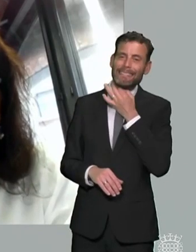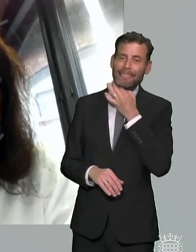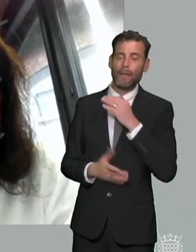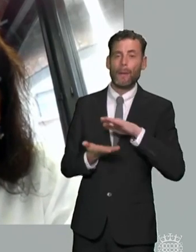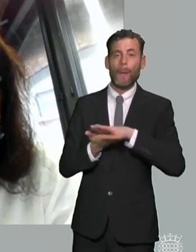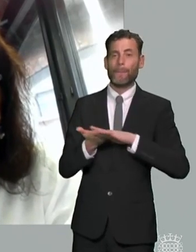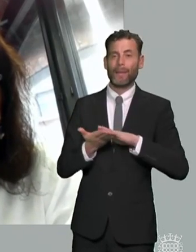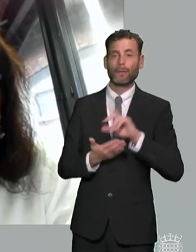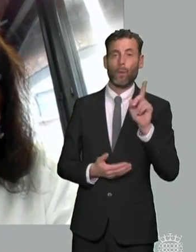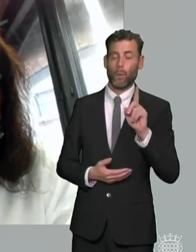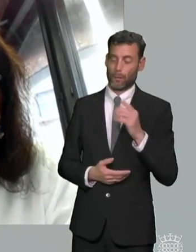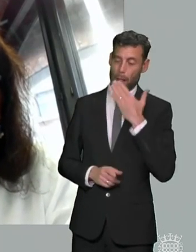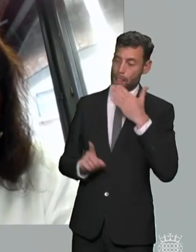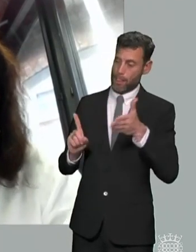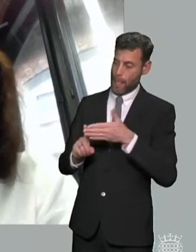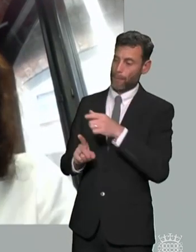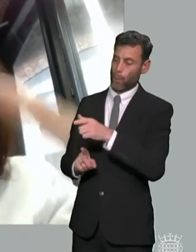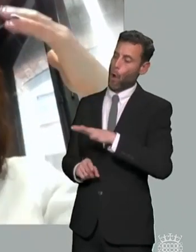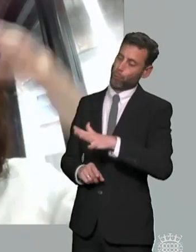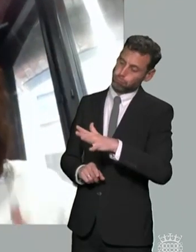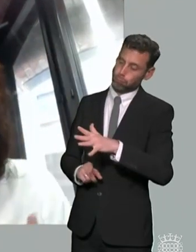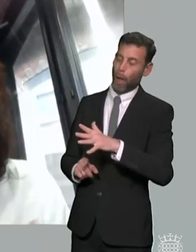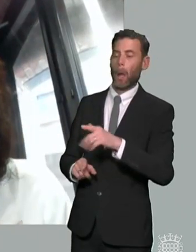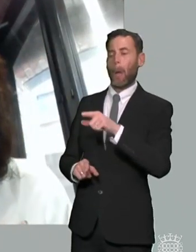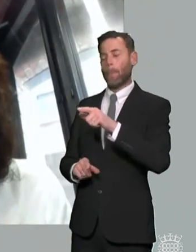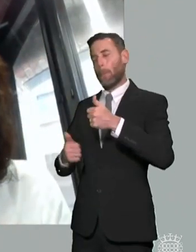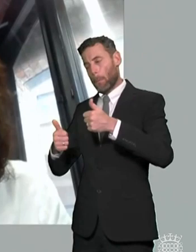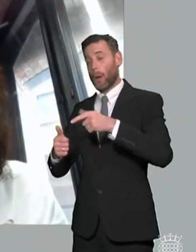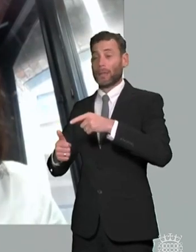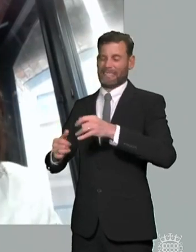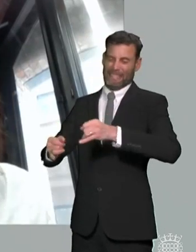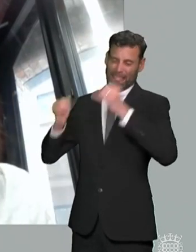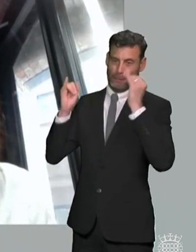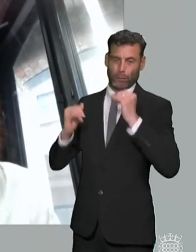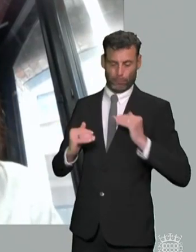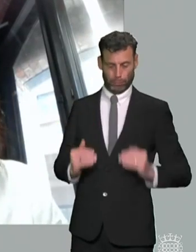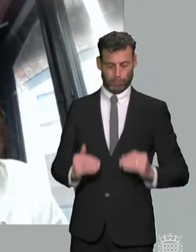means is that um you know that the provision is pushed down to the lowest common denominator